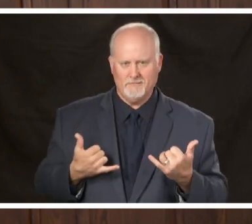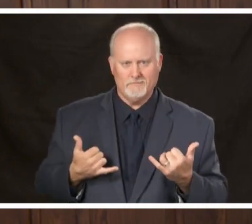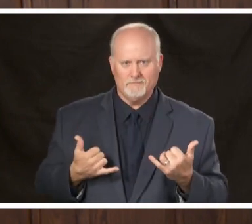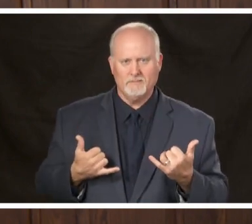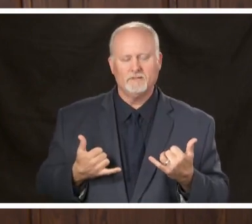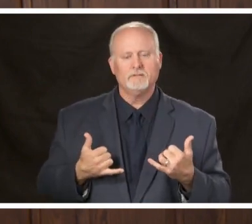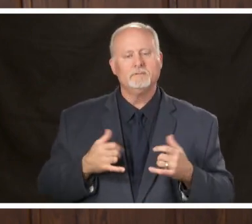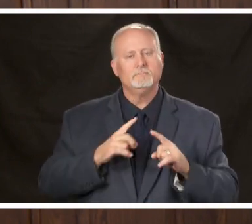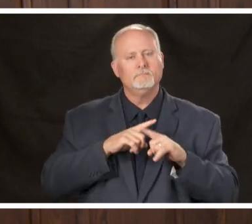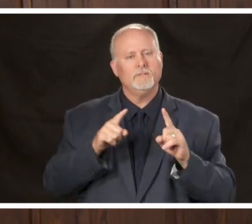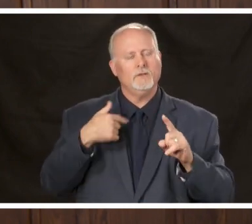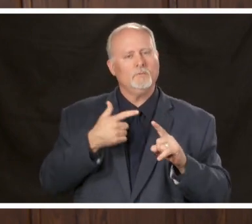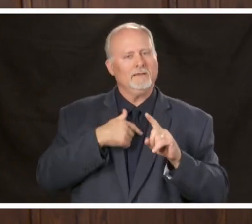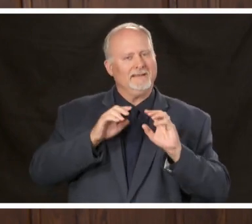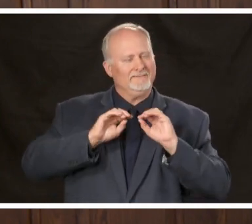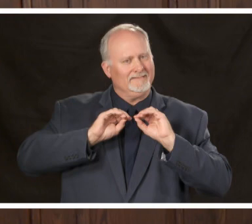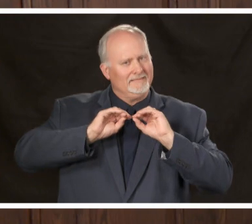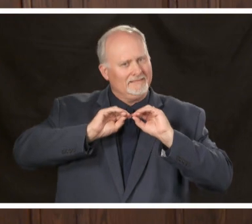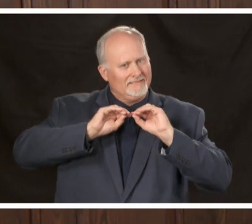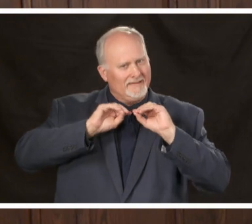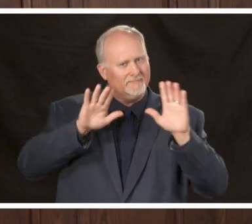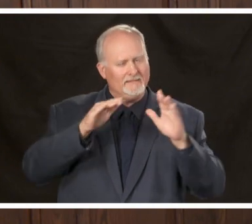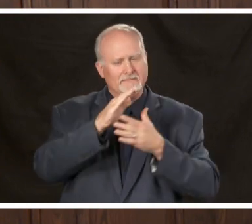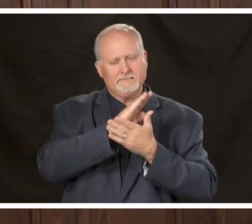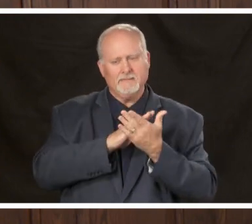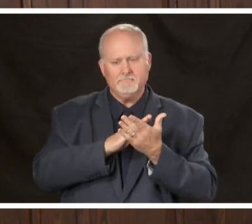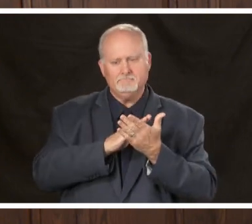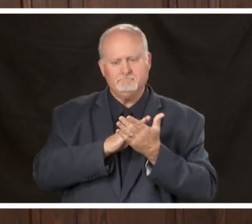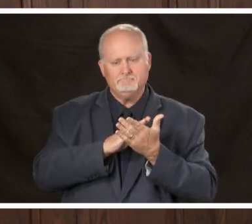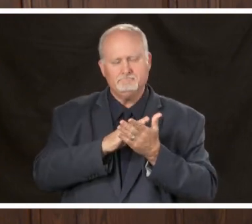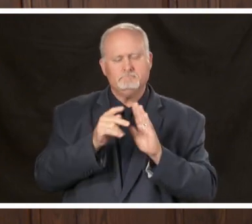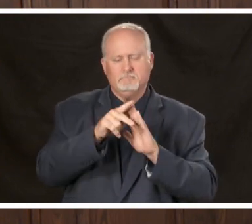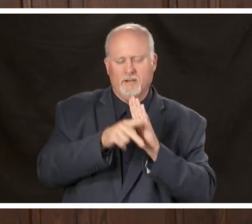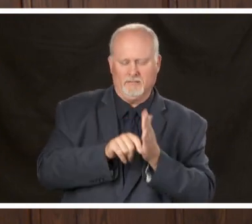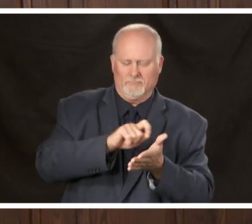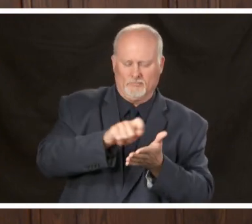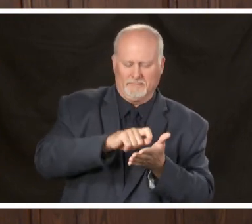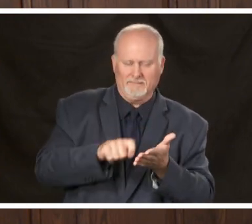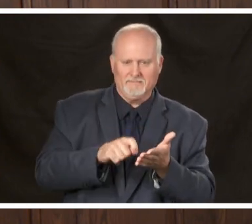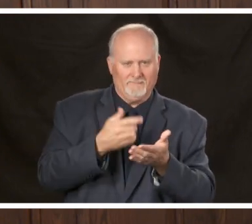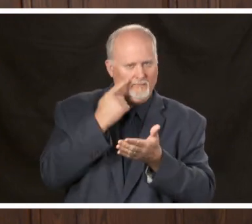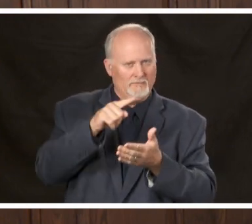we have clarified some written guidance for our for our staff and faculty to